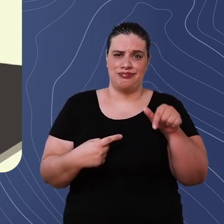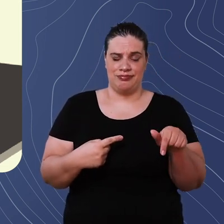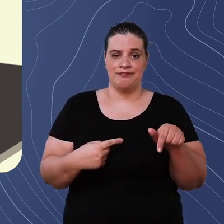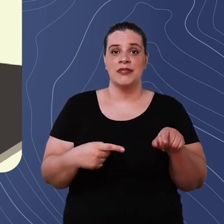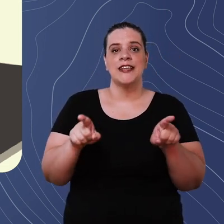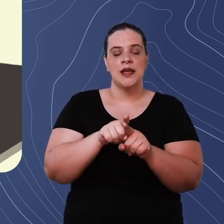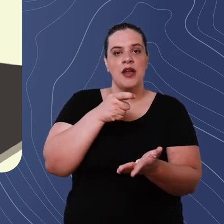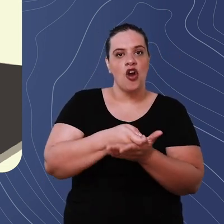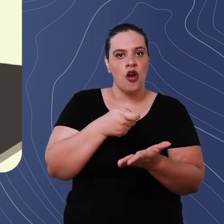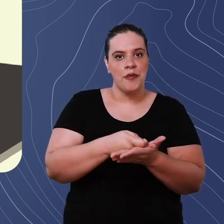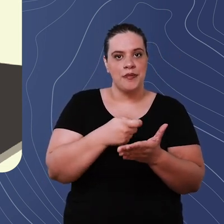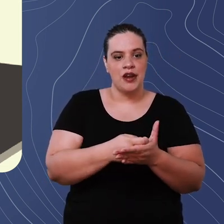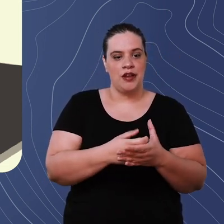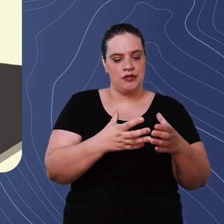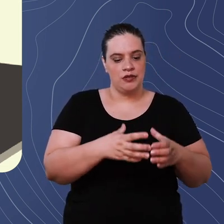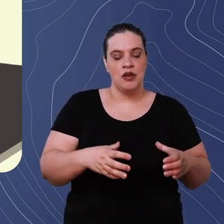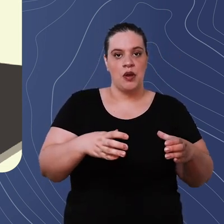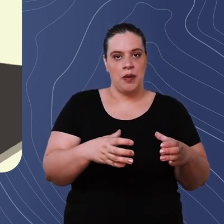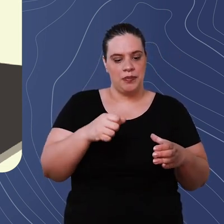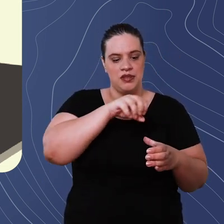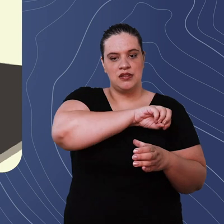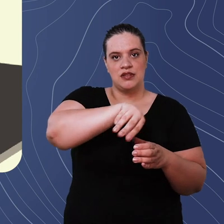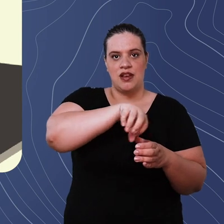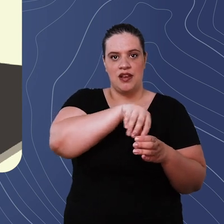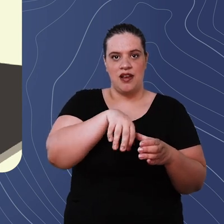you have a container to store this filtered water so if you do